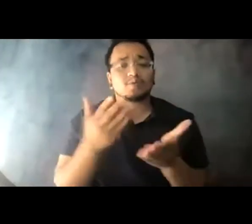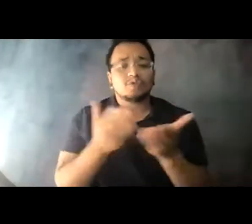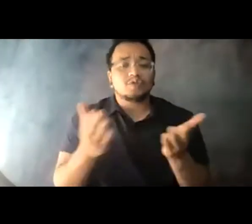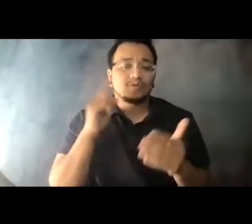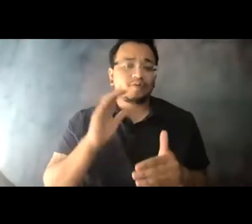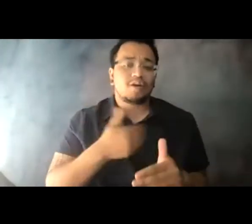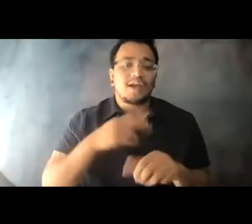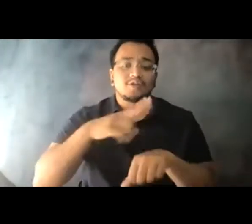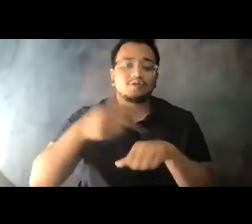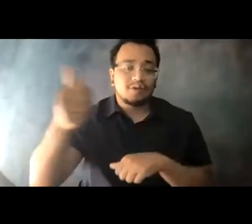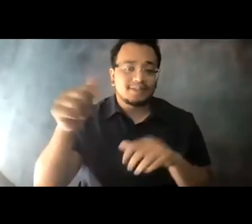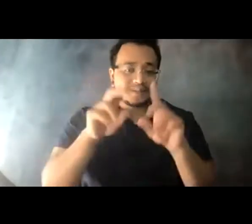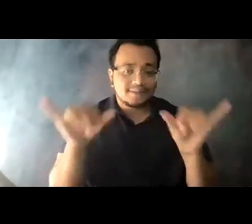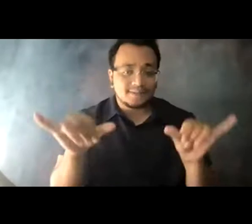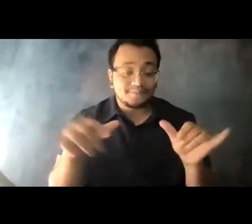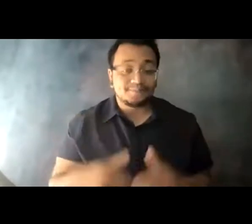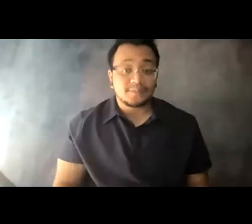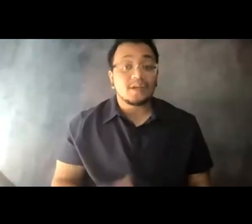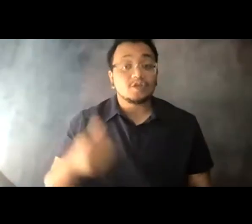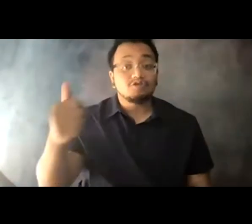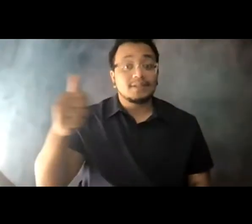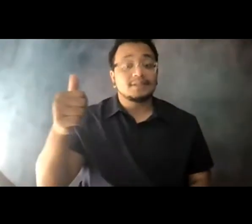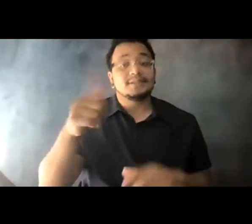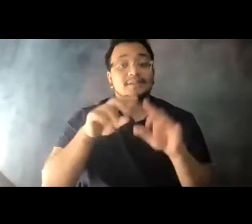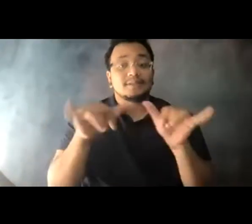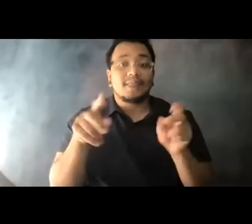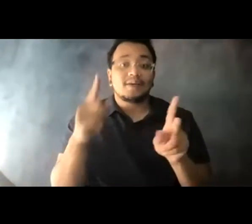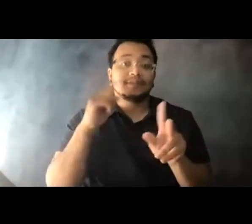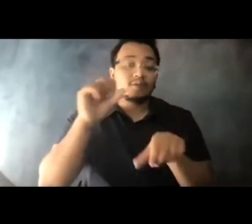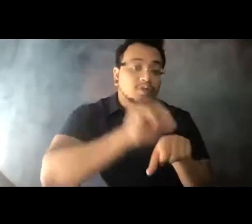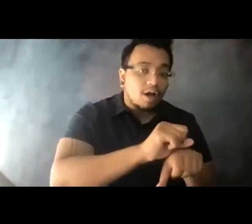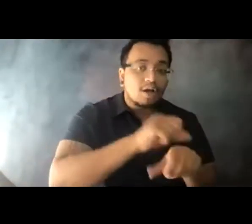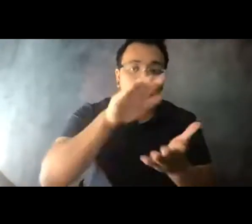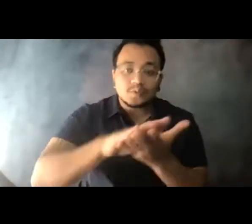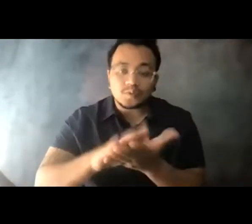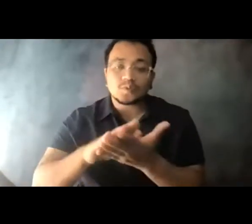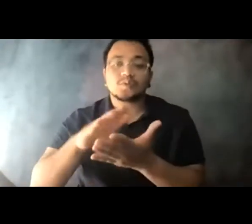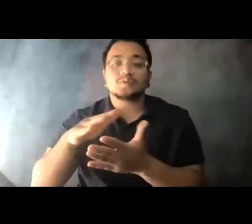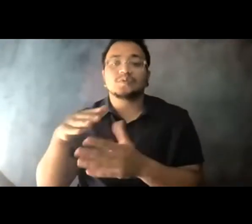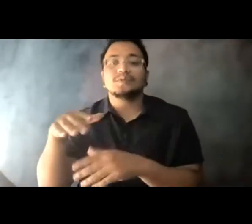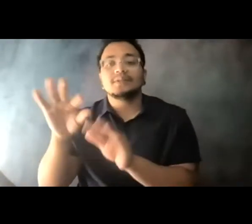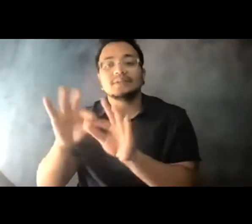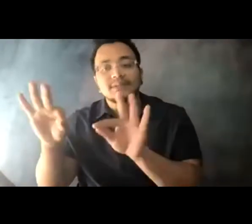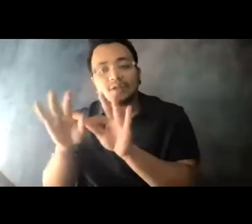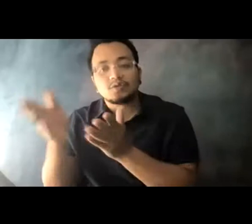14:02:57 Transit opens doors to jobs, schools, essential services, and above all, opportunity.